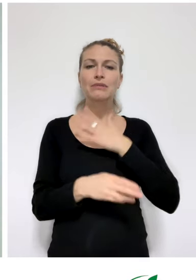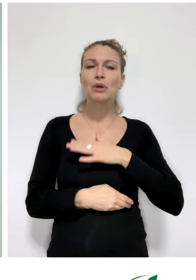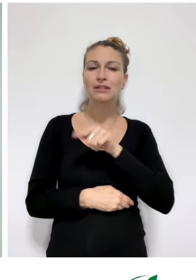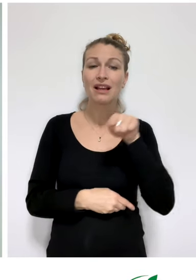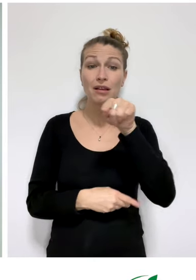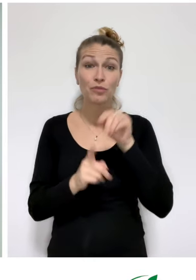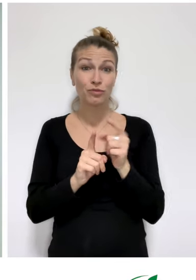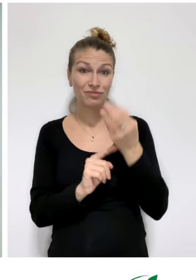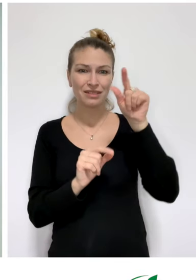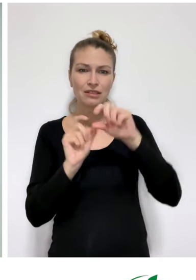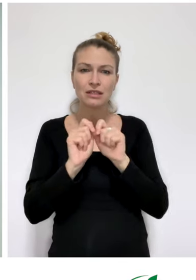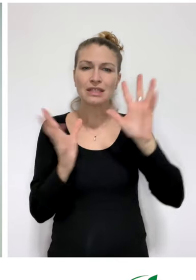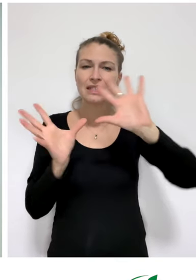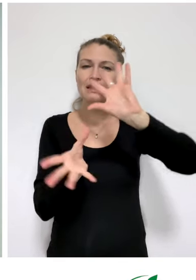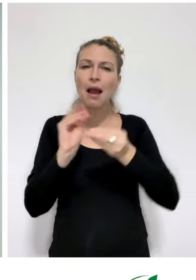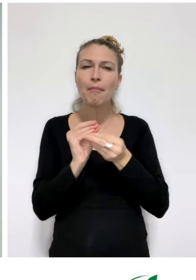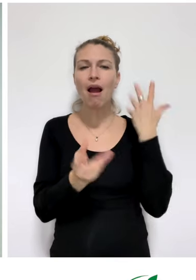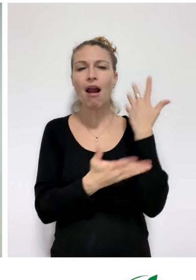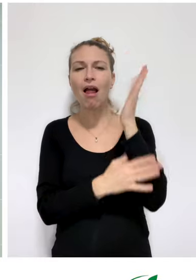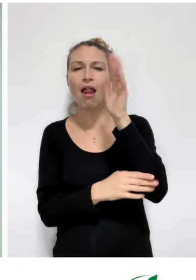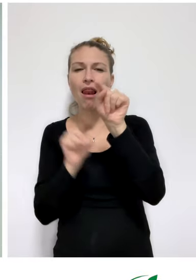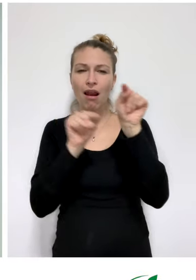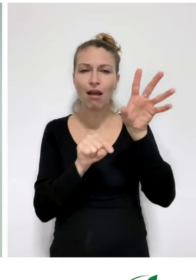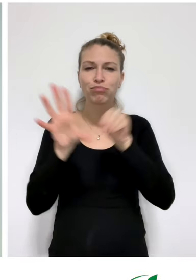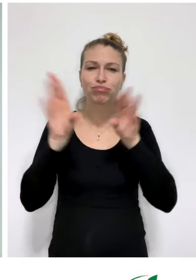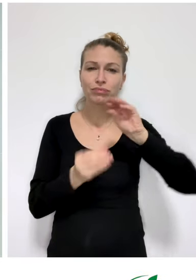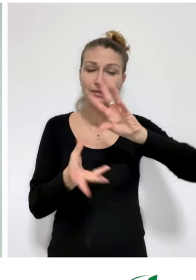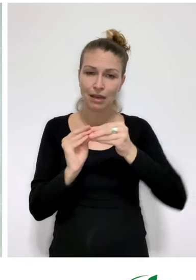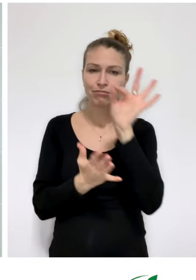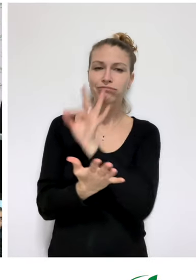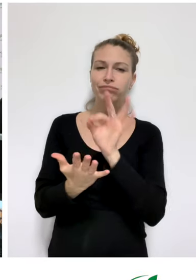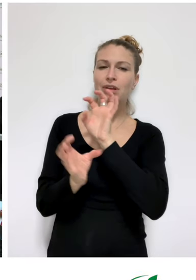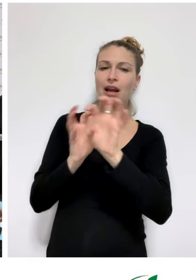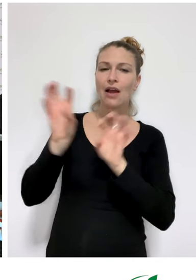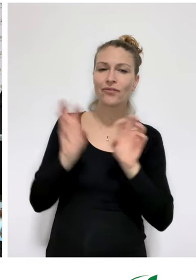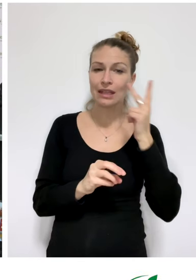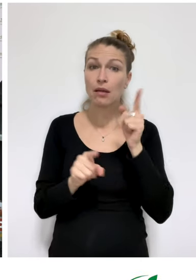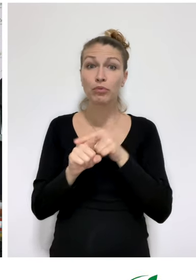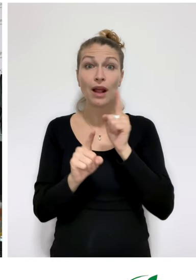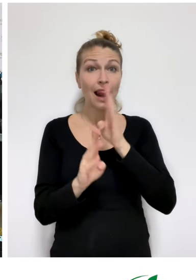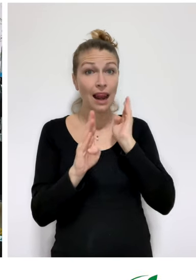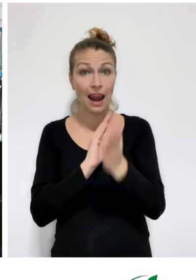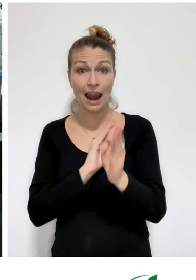graphic facilitation summary is also available. All sessions are live streamed